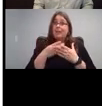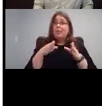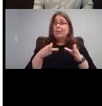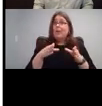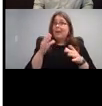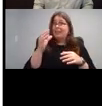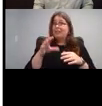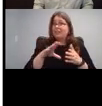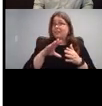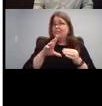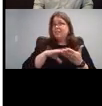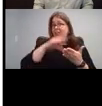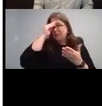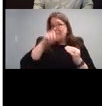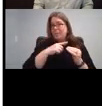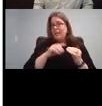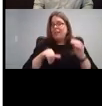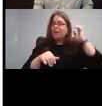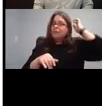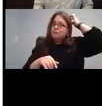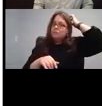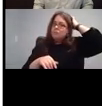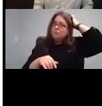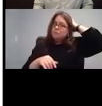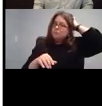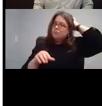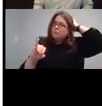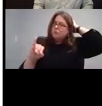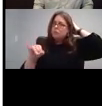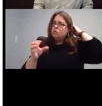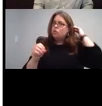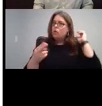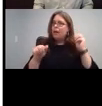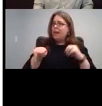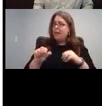to understand that. Joanna, can I just get a confirmation that when I click the link, they are in fact showing up to be able to